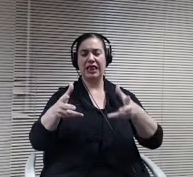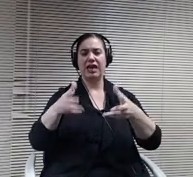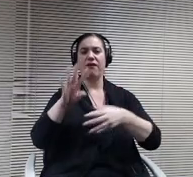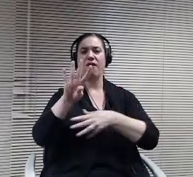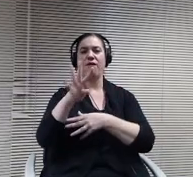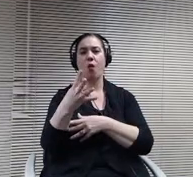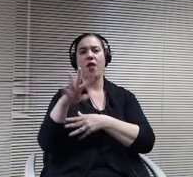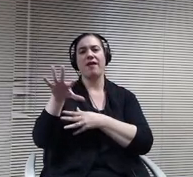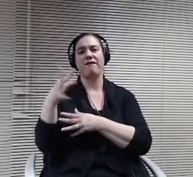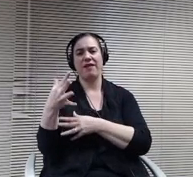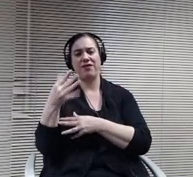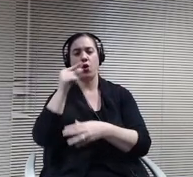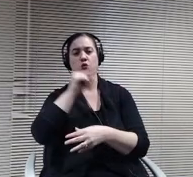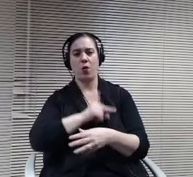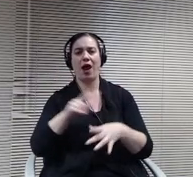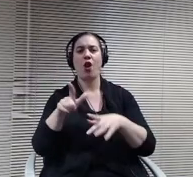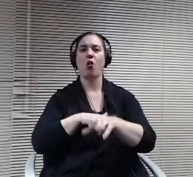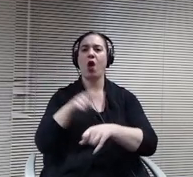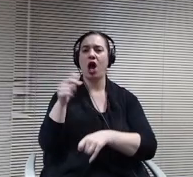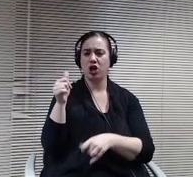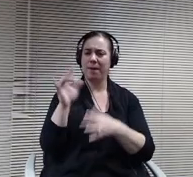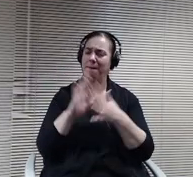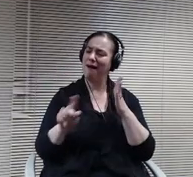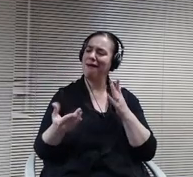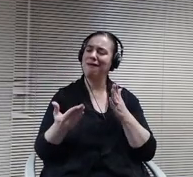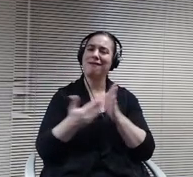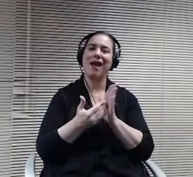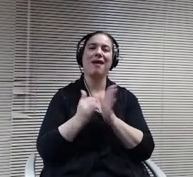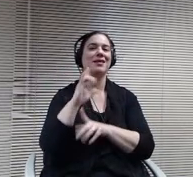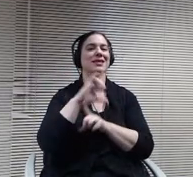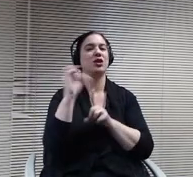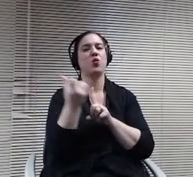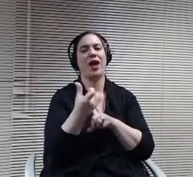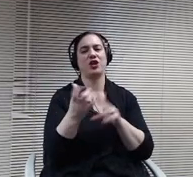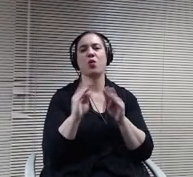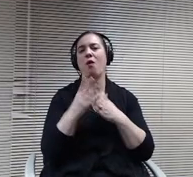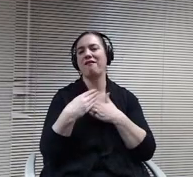certainly work with, and it's no by no means intended to be a